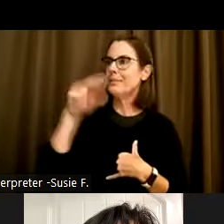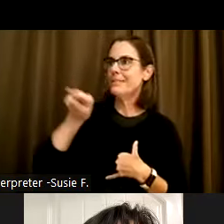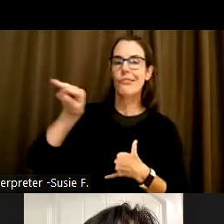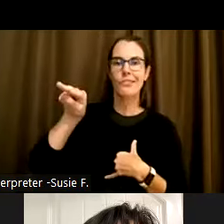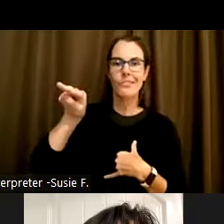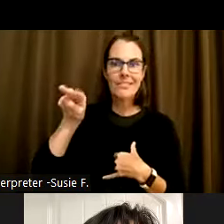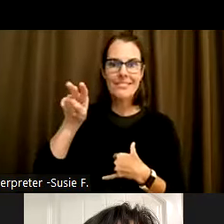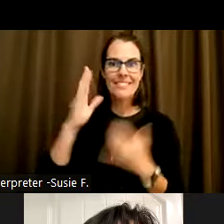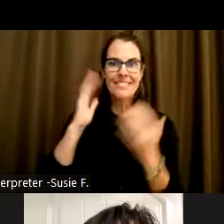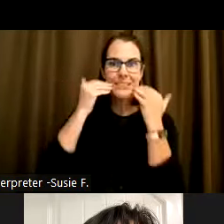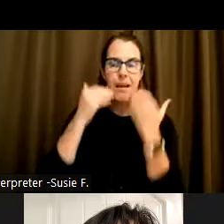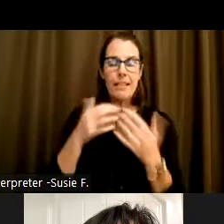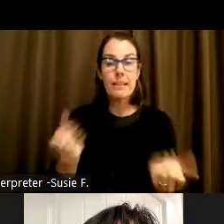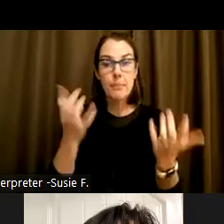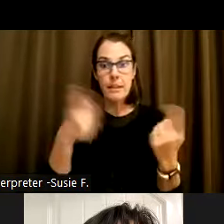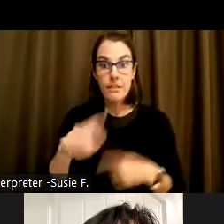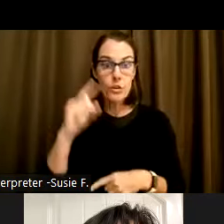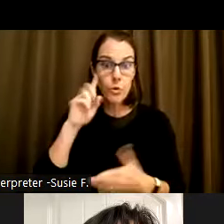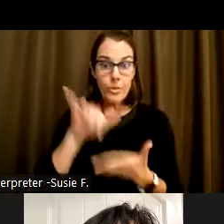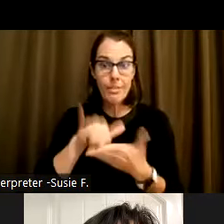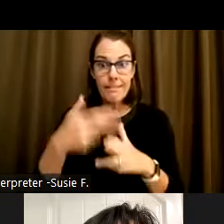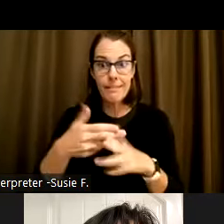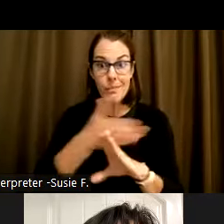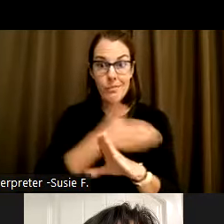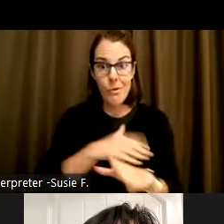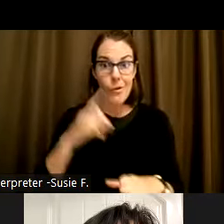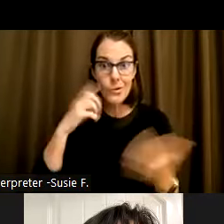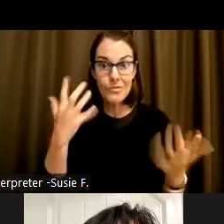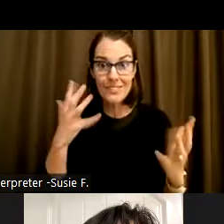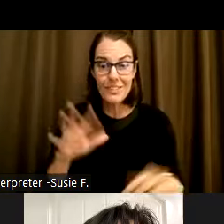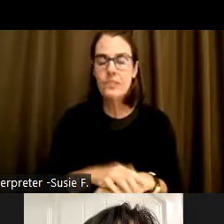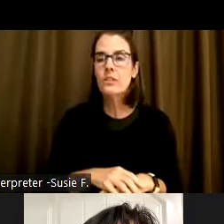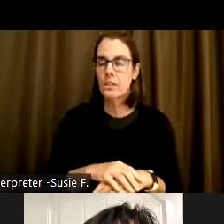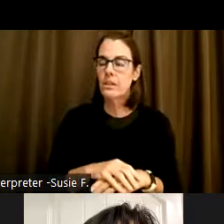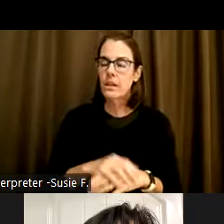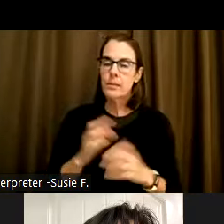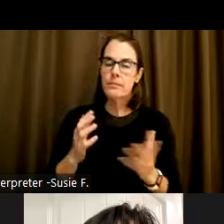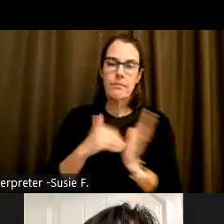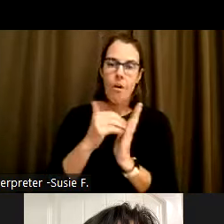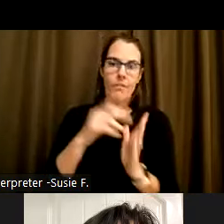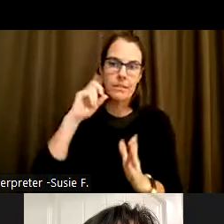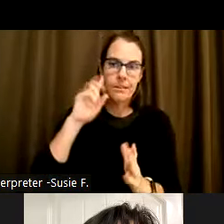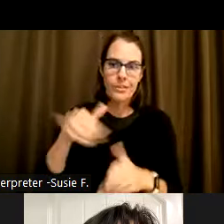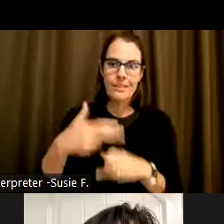So many of you have probably heard this name many times throughout history, especially when we talk about DEI,